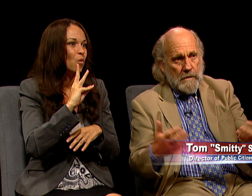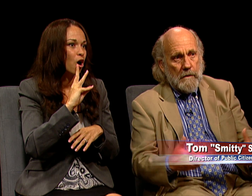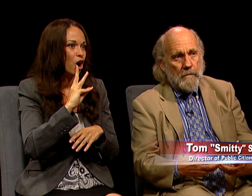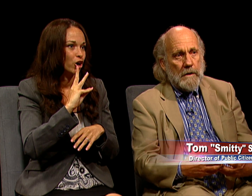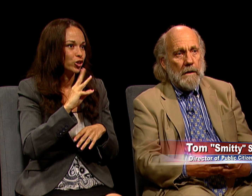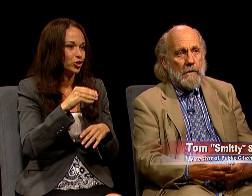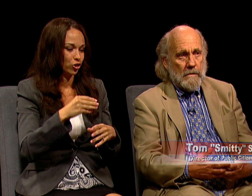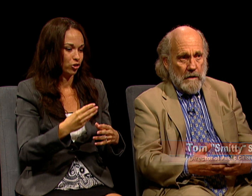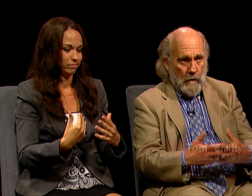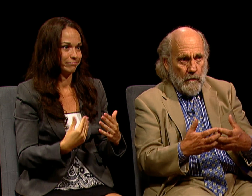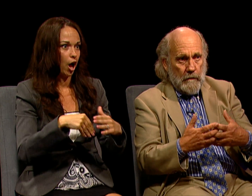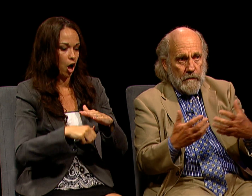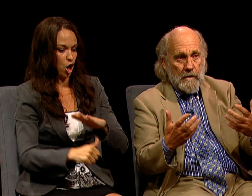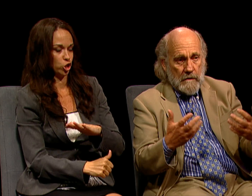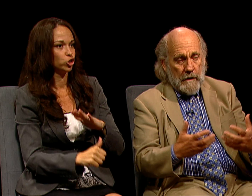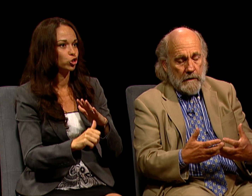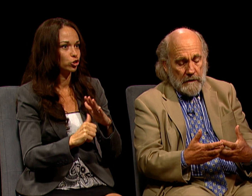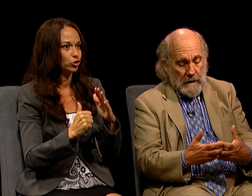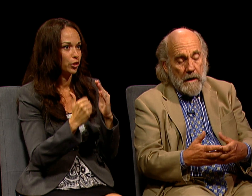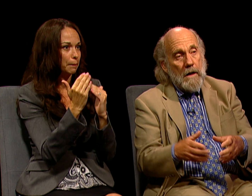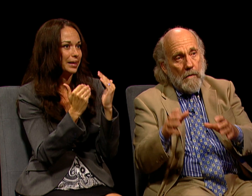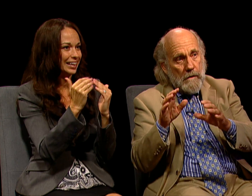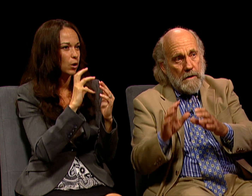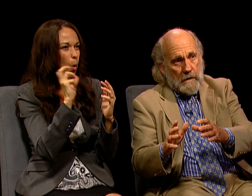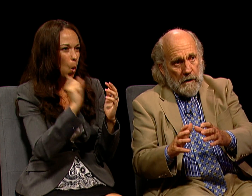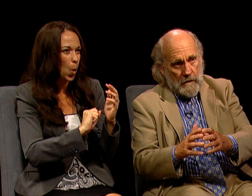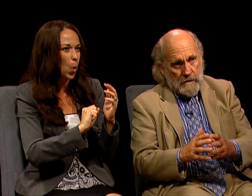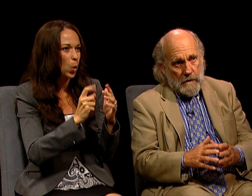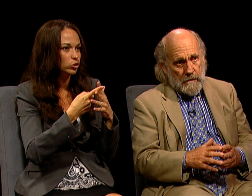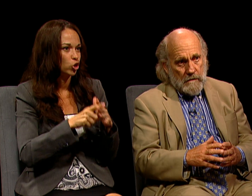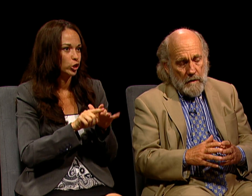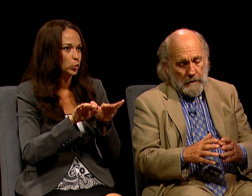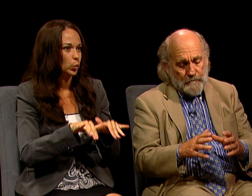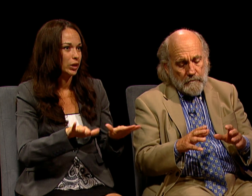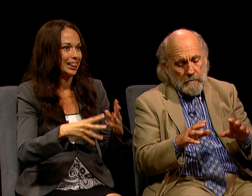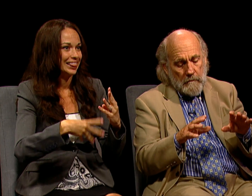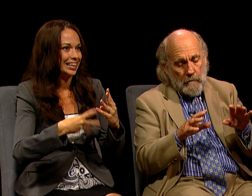THAT ARE BEGINNING TO-- THEY ARE SO OLD THEY'RE STARTING TO GET A LEAK. WE NEED TO CLOSE THOSE AS WELL.